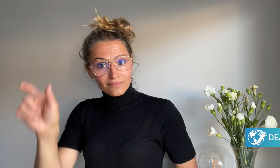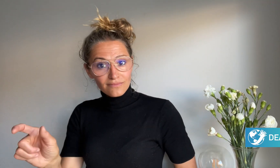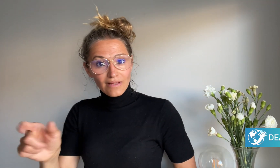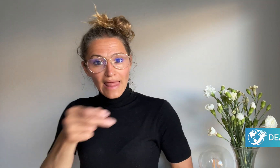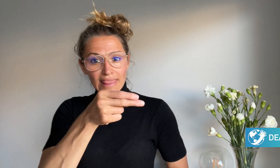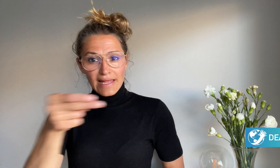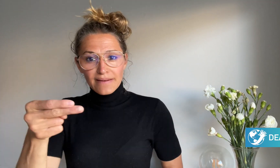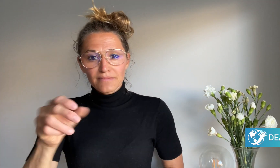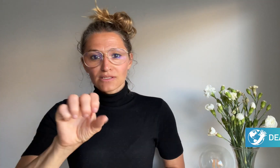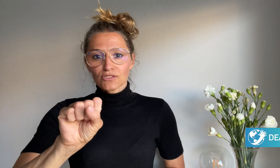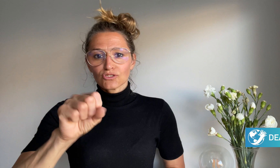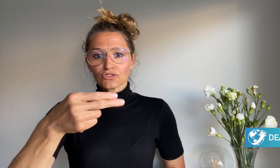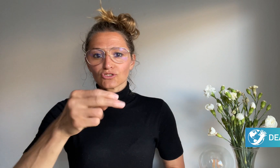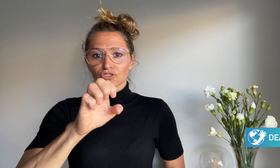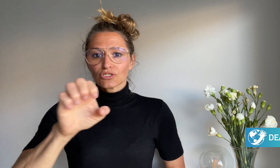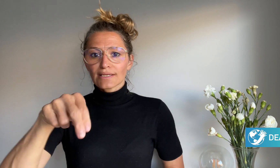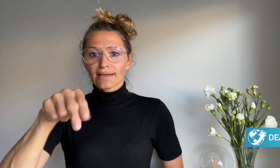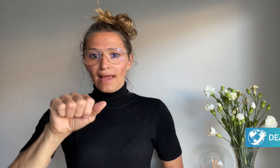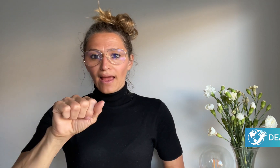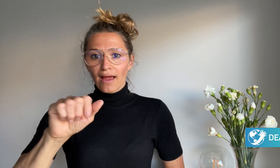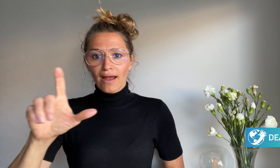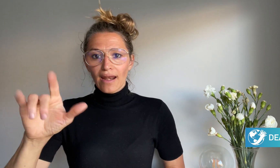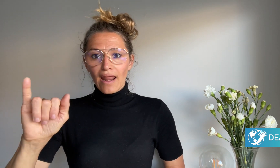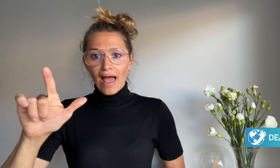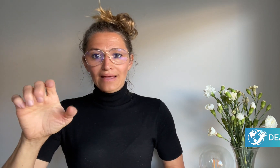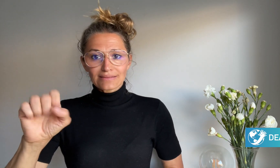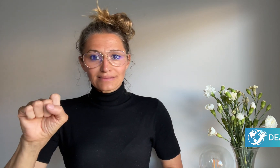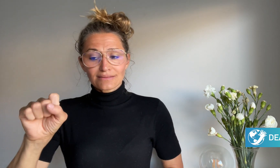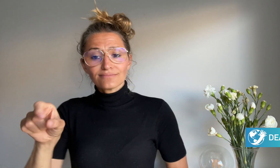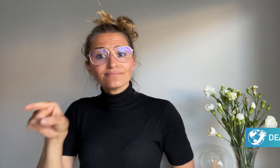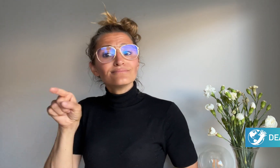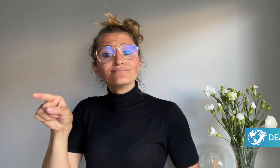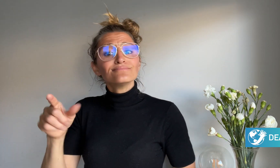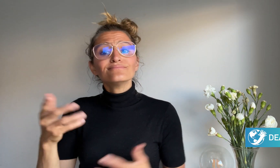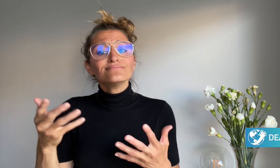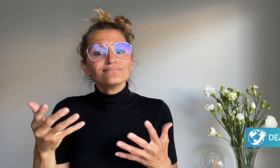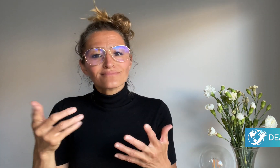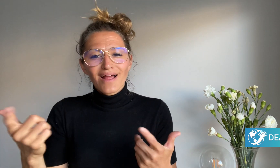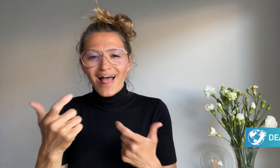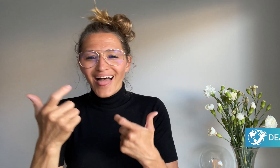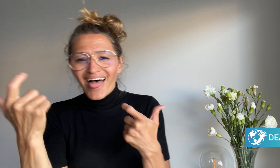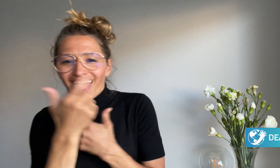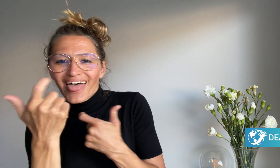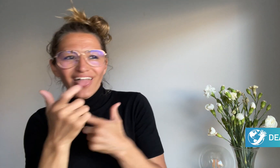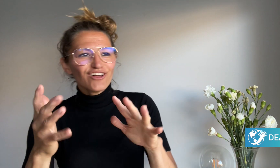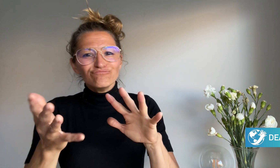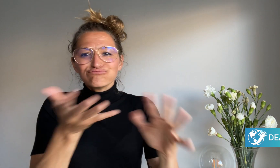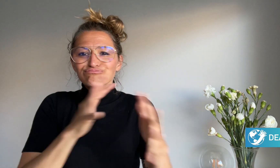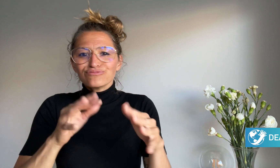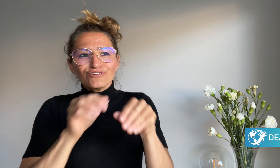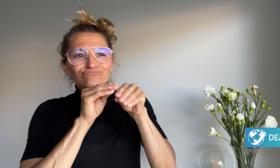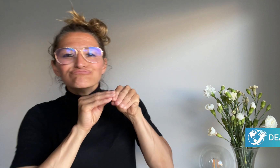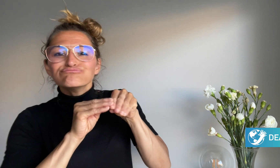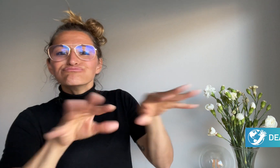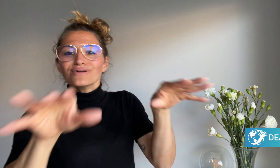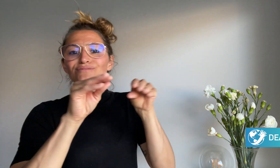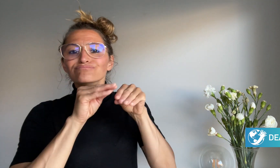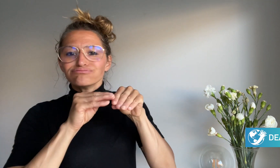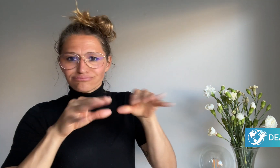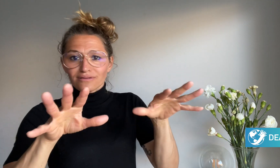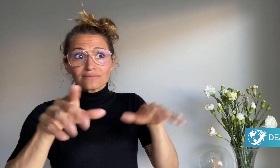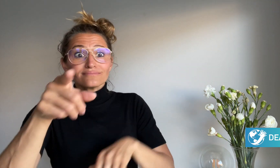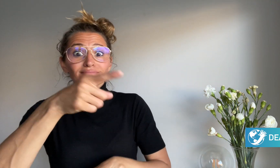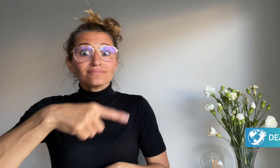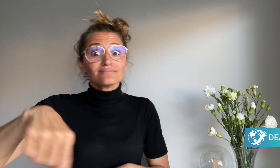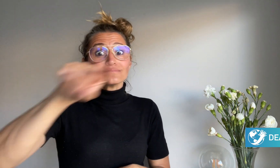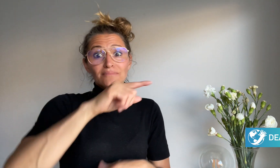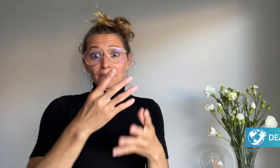Sheena Lyles, a comedy content creator often known as